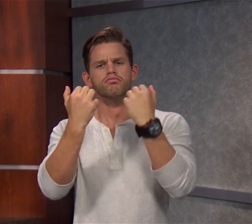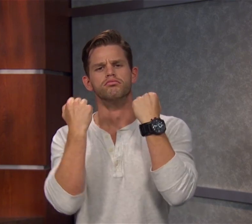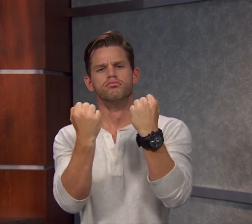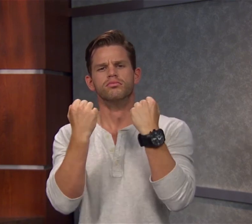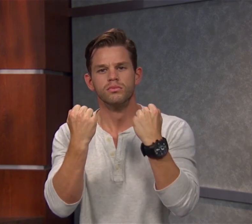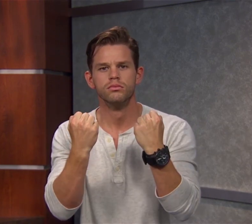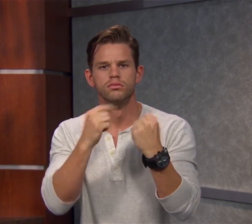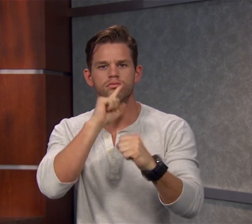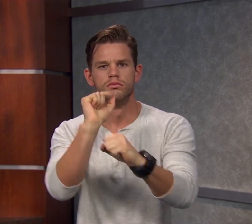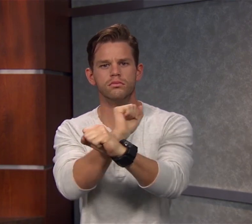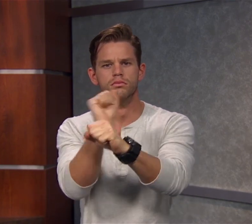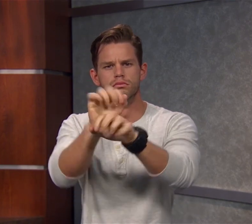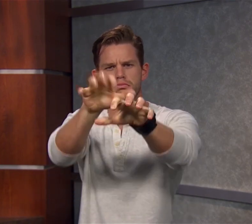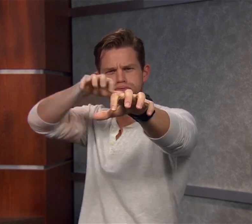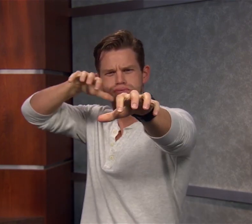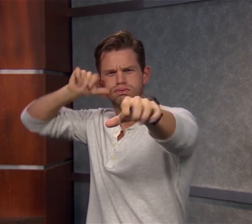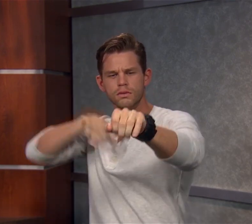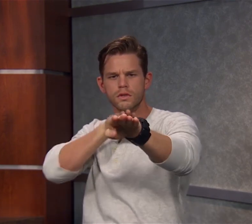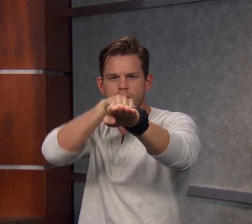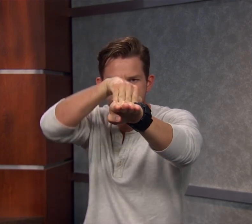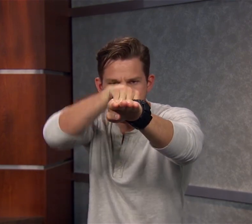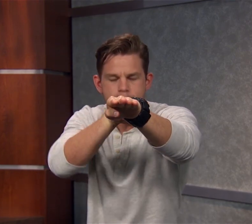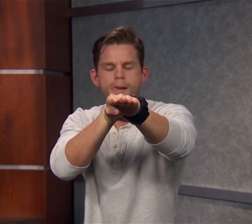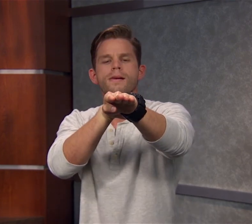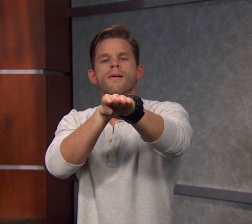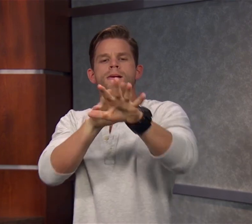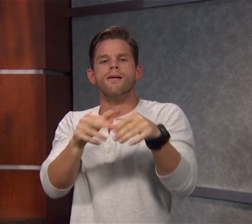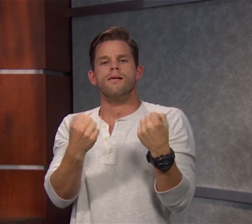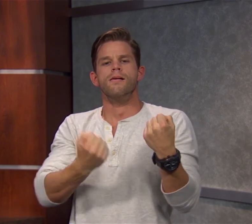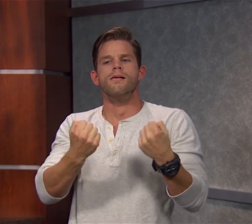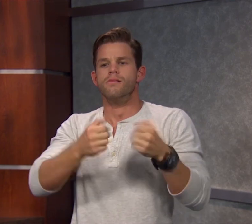I'm driving and a ton of traffic comes. A car cuts in front, and a car cuts in front